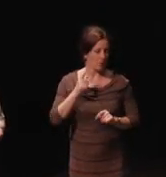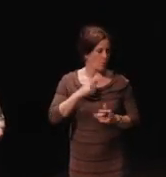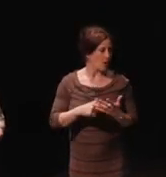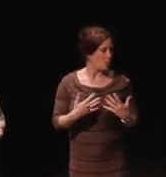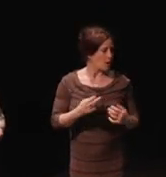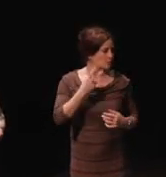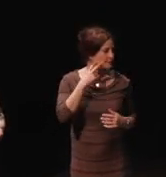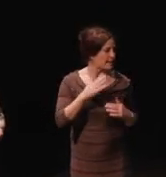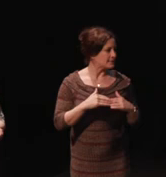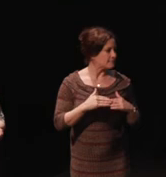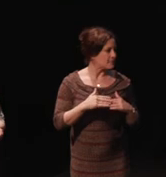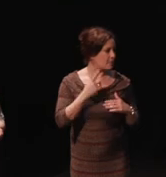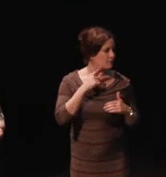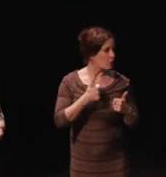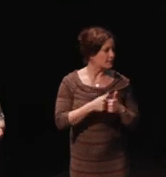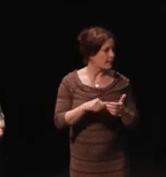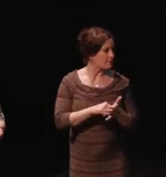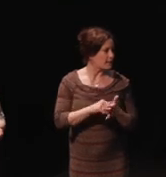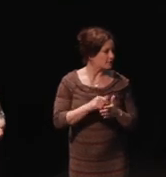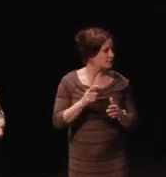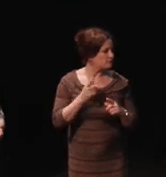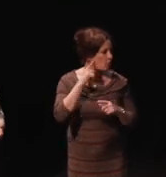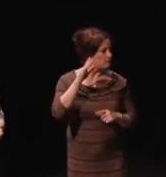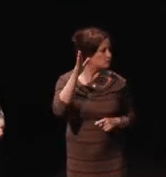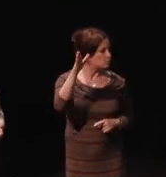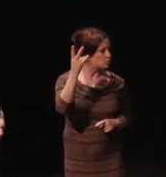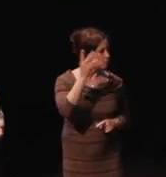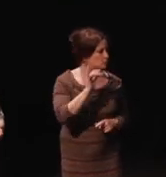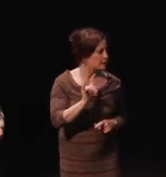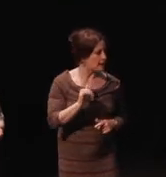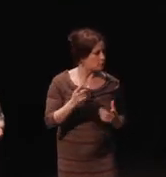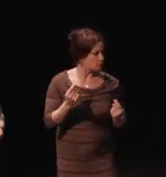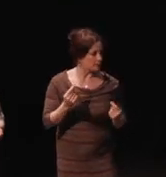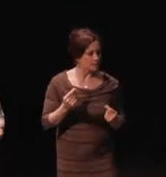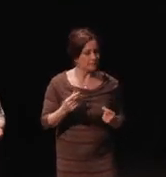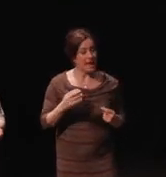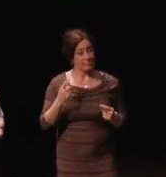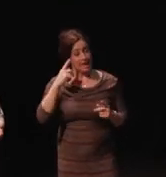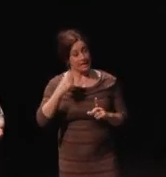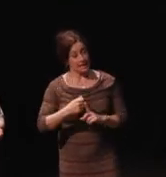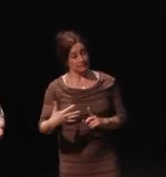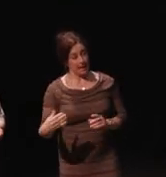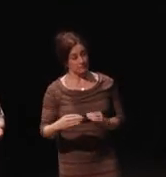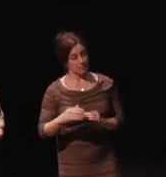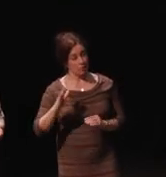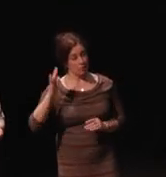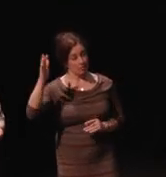a minimum of game pages doing in the future. We'll expand from there, but yes I had to cut people